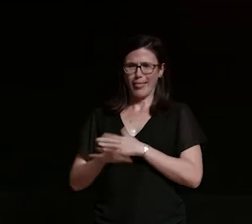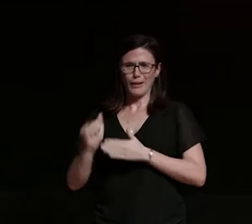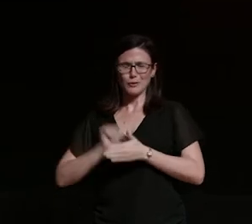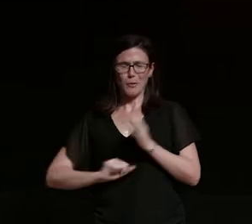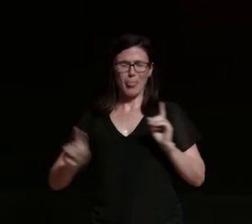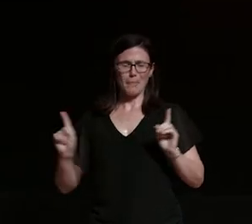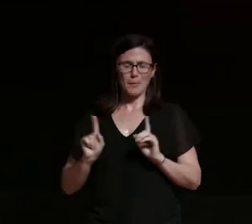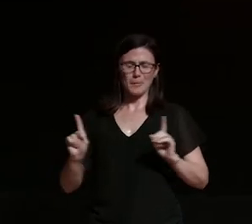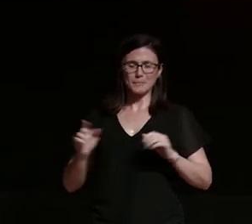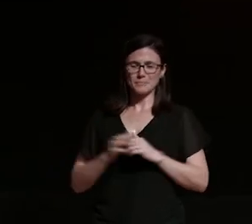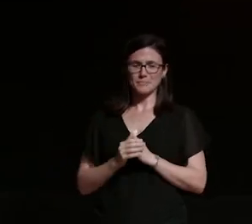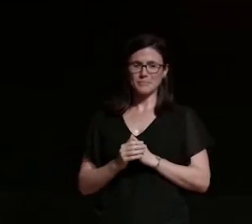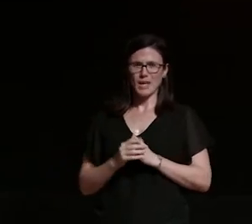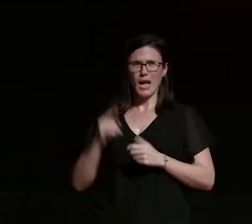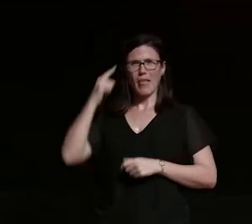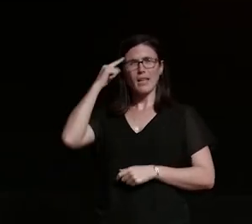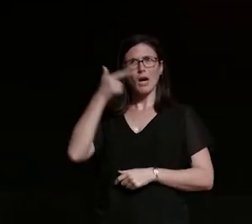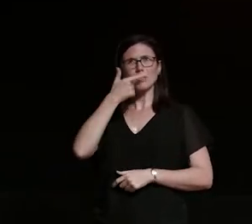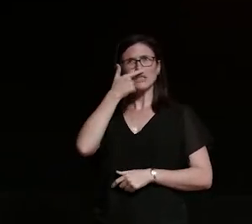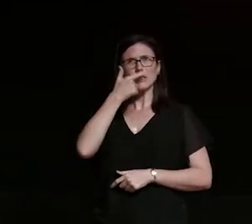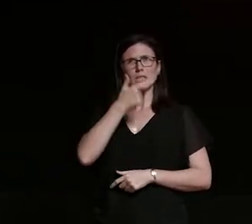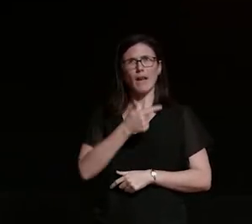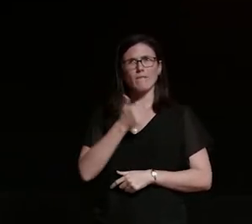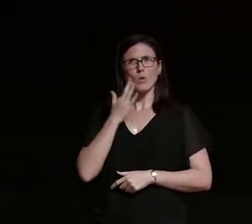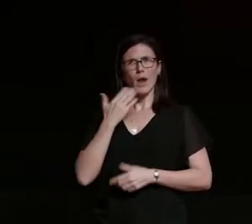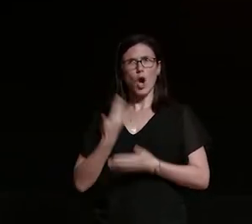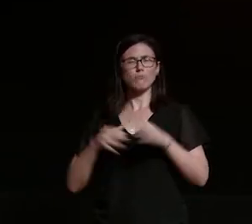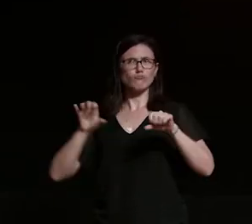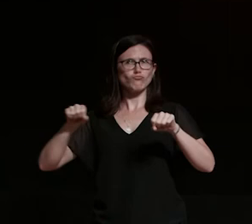i think i was seven when i was on the motorcycle i'd been taken out for a ride